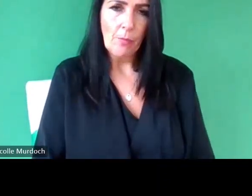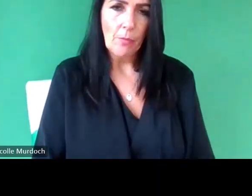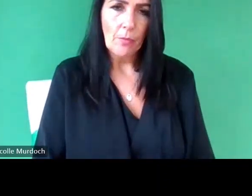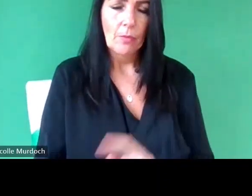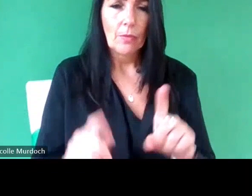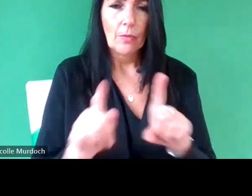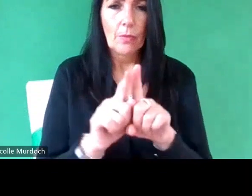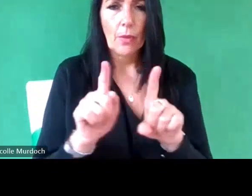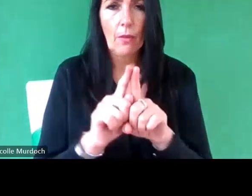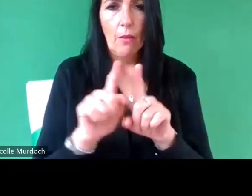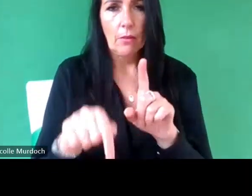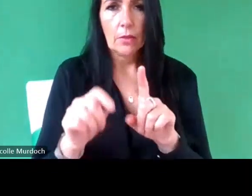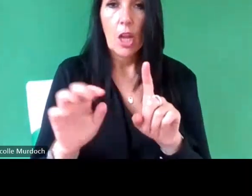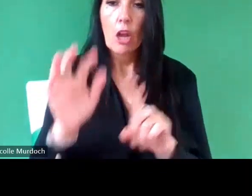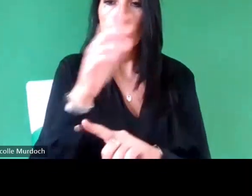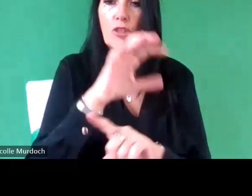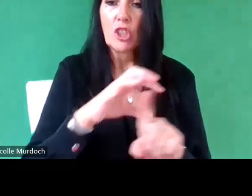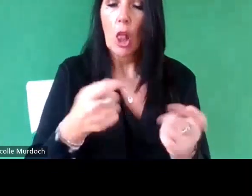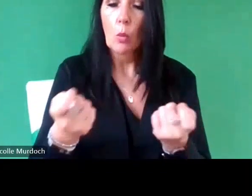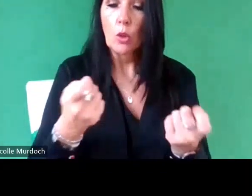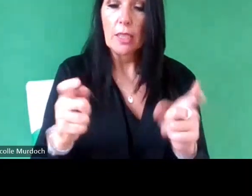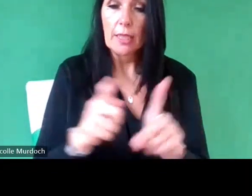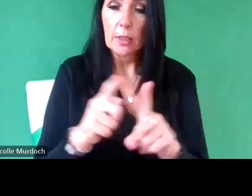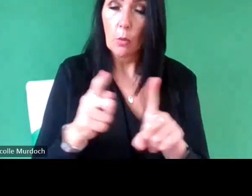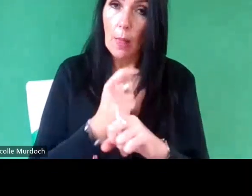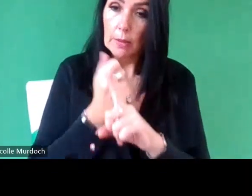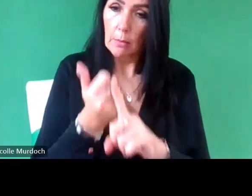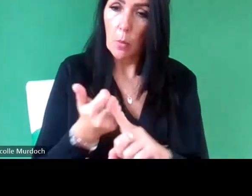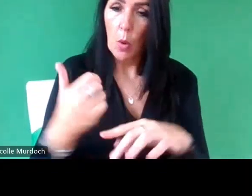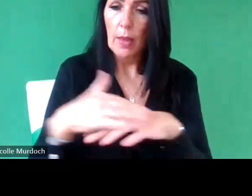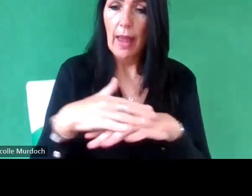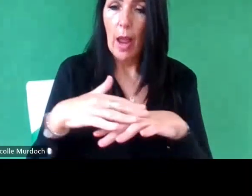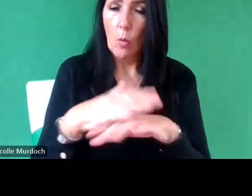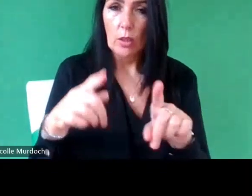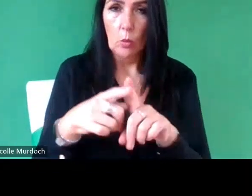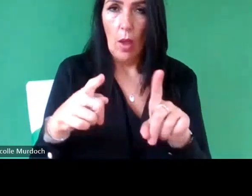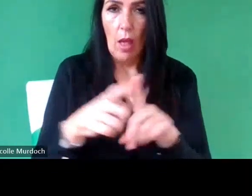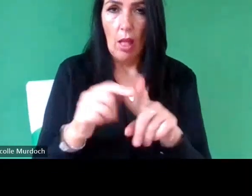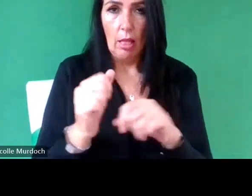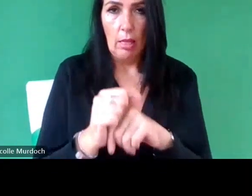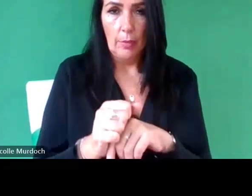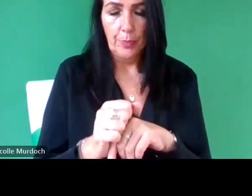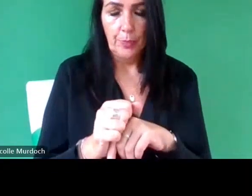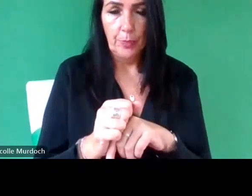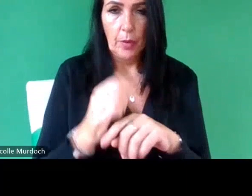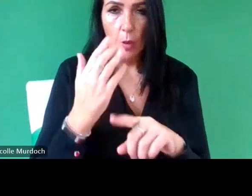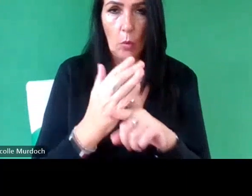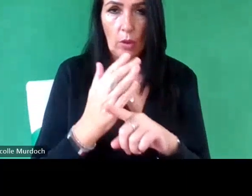Regional coordinators supporting that Network working in each um local Authority across the